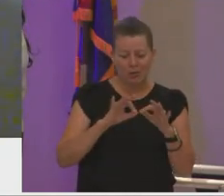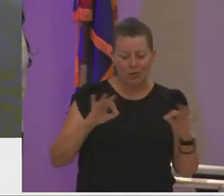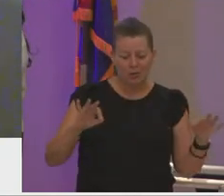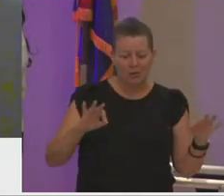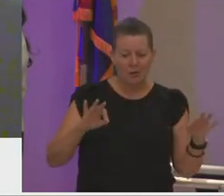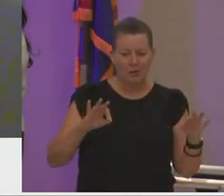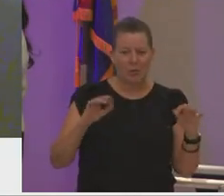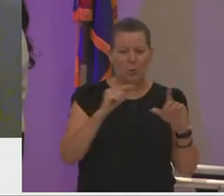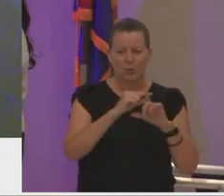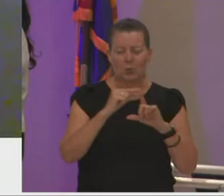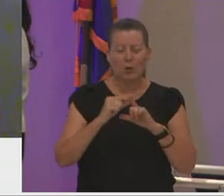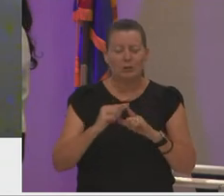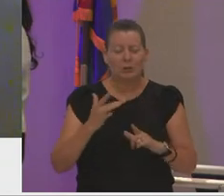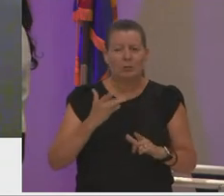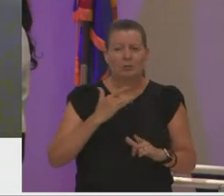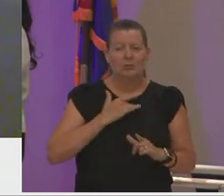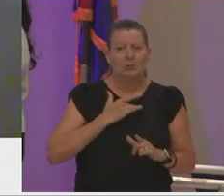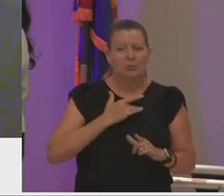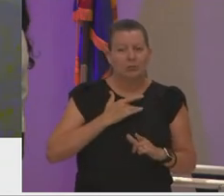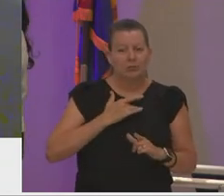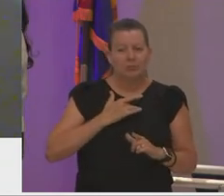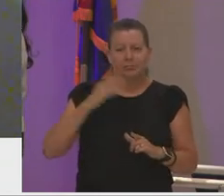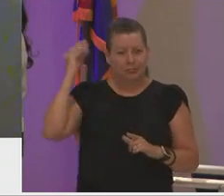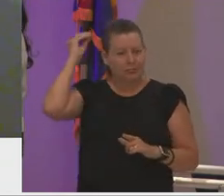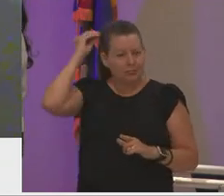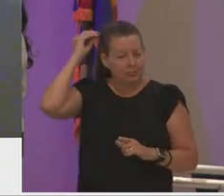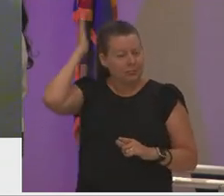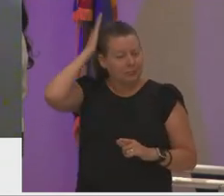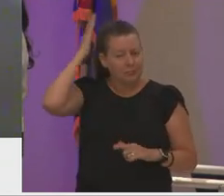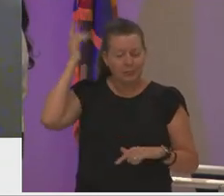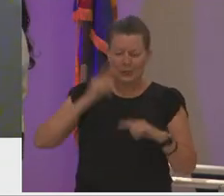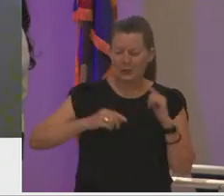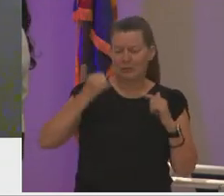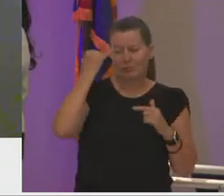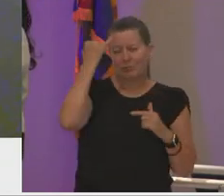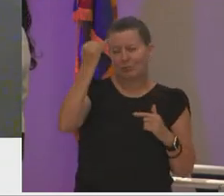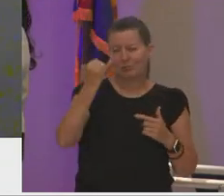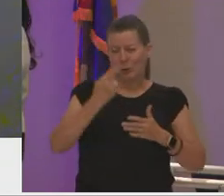even though i couldn't comprehend at the time the magnitude of what he was actually saying